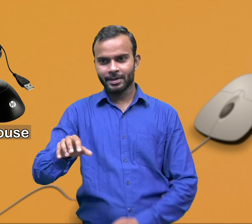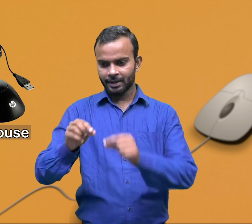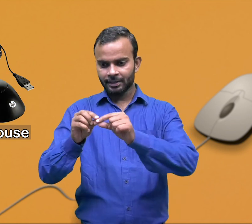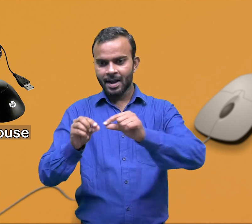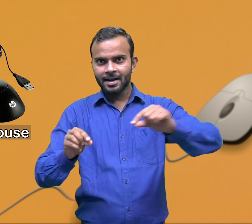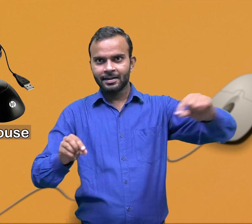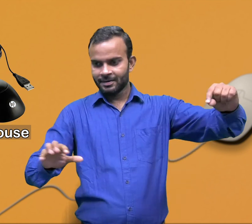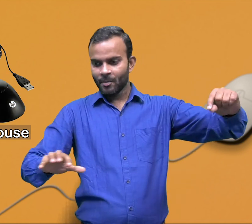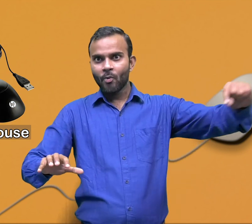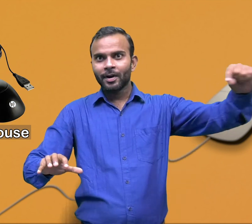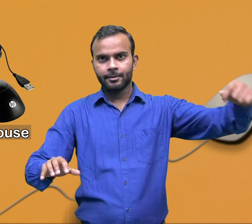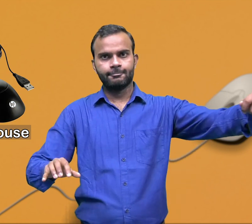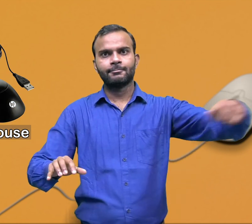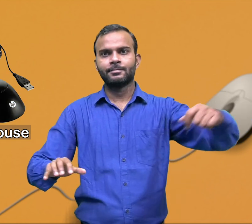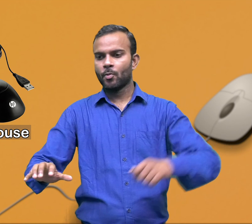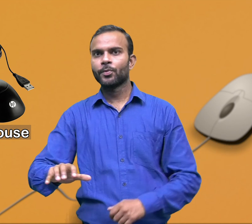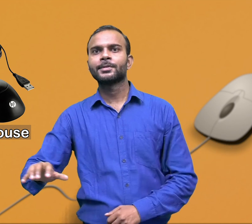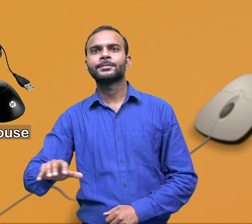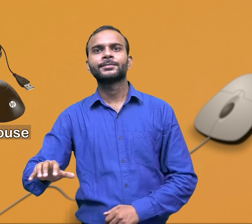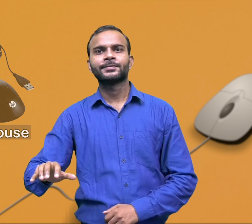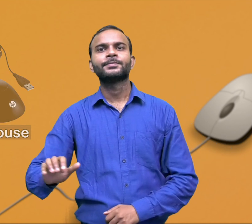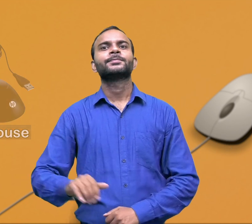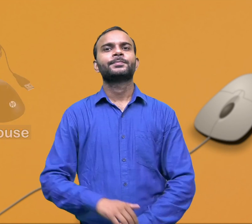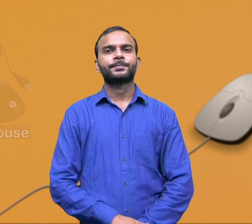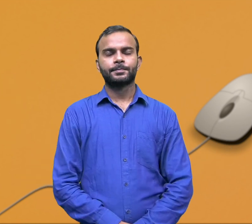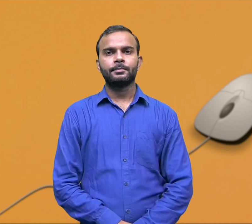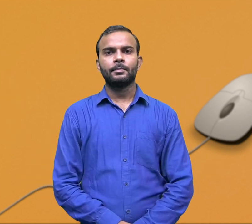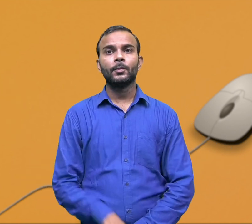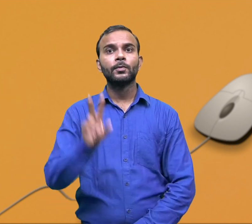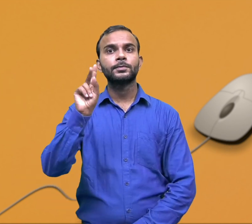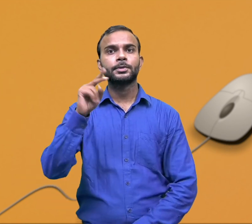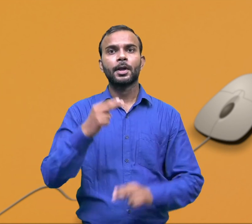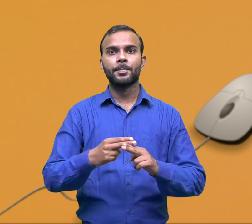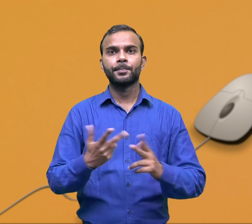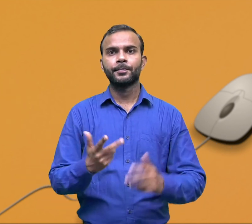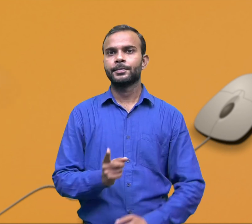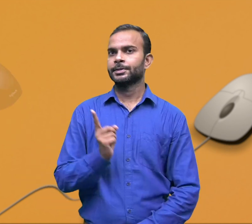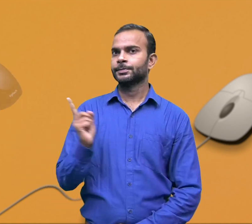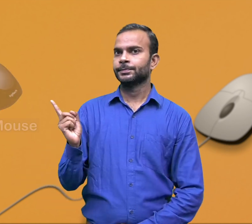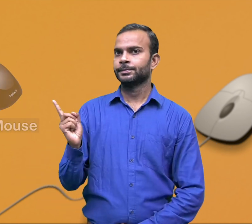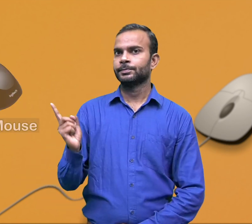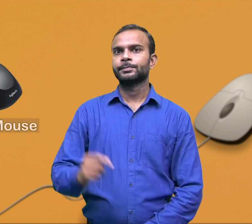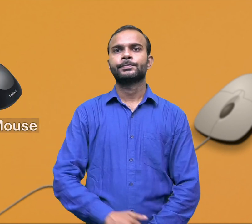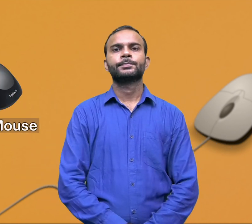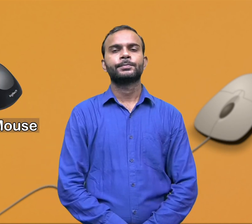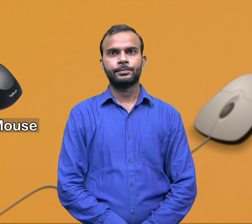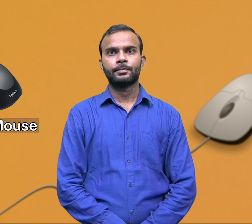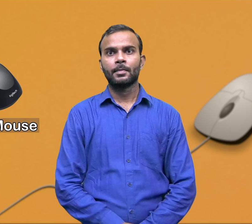A mouse that is cabled to the computer. Another type of mouse is wireless mouse.